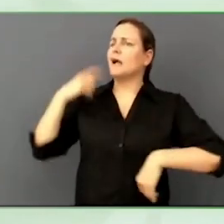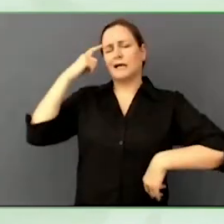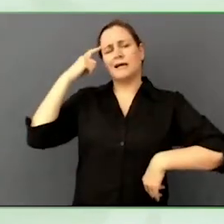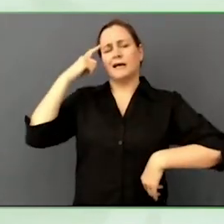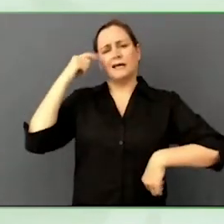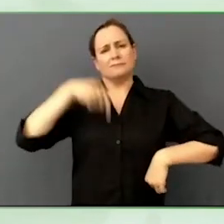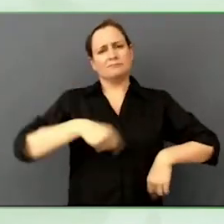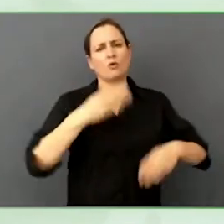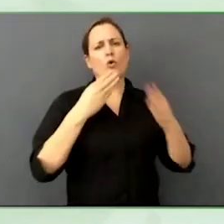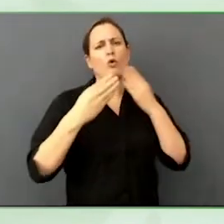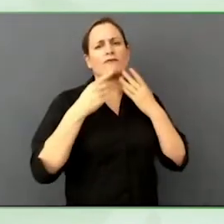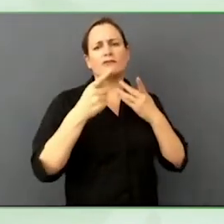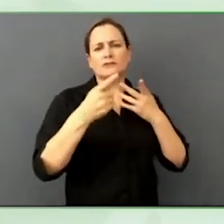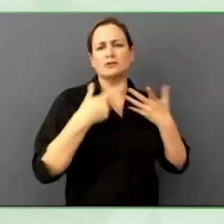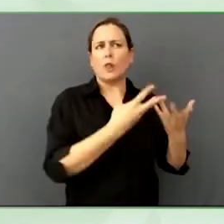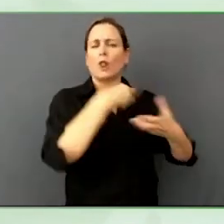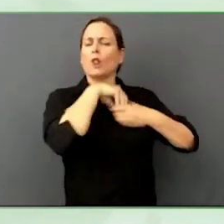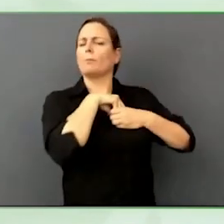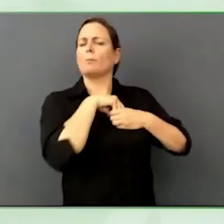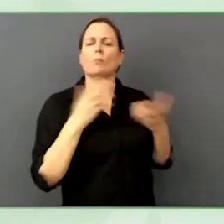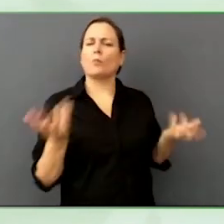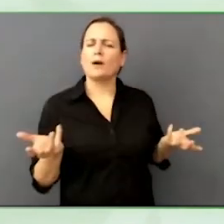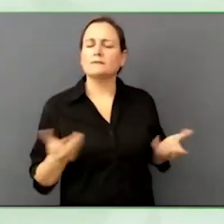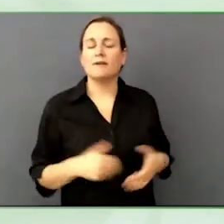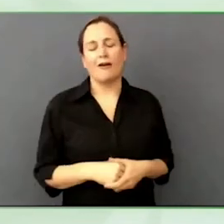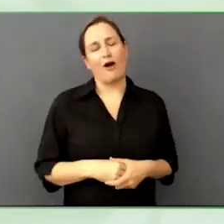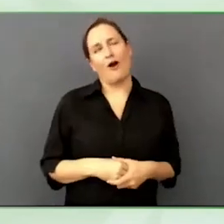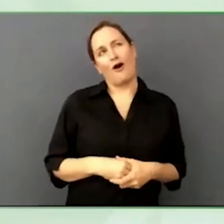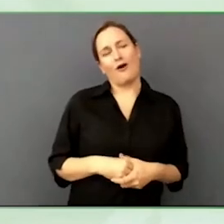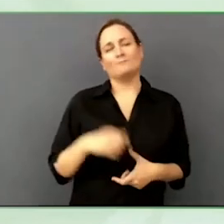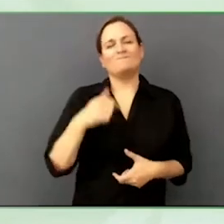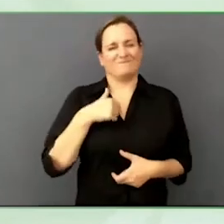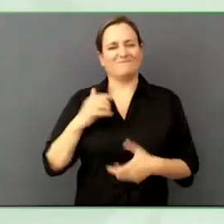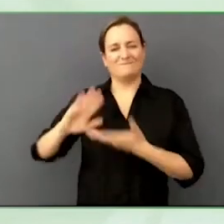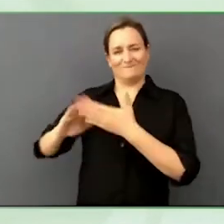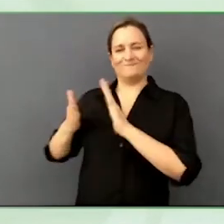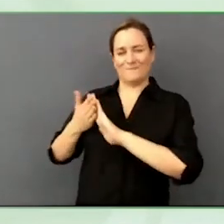This is going to be long-term. This would not have been possible had they not been the other conferences I have gone to.